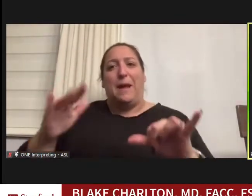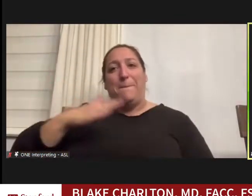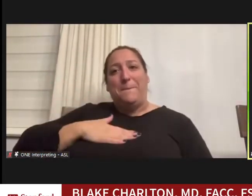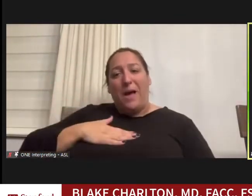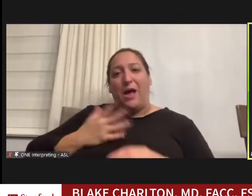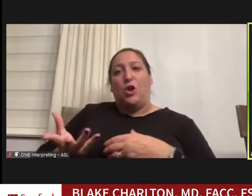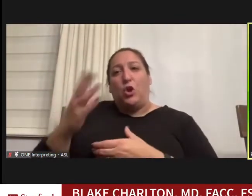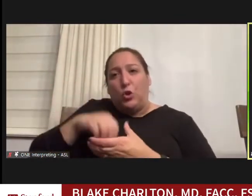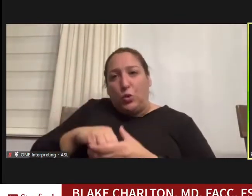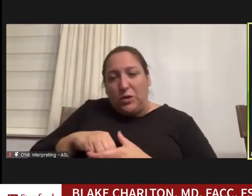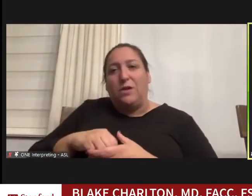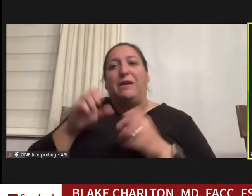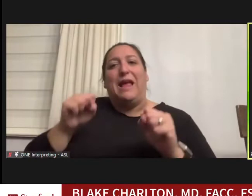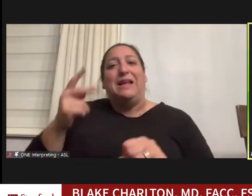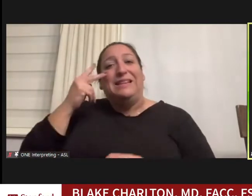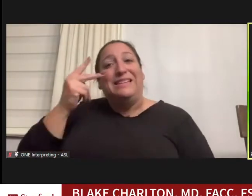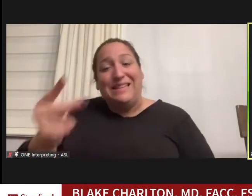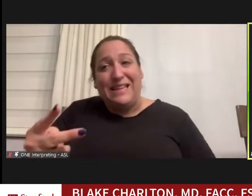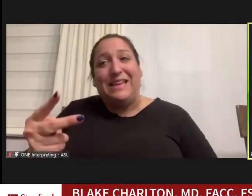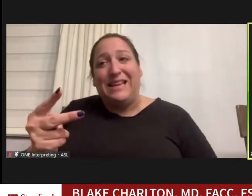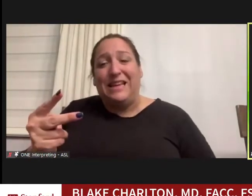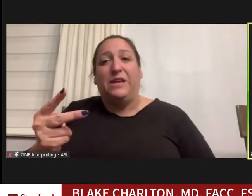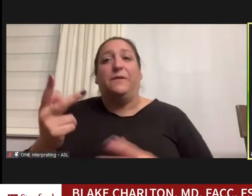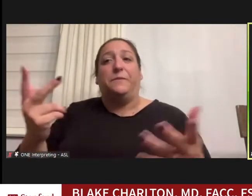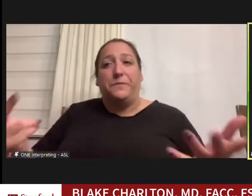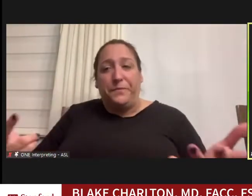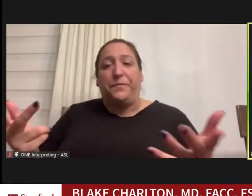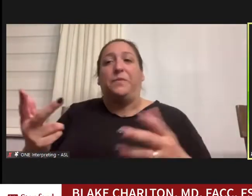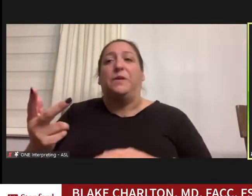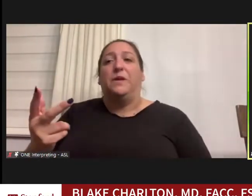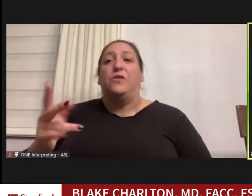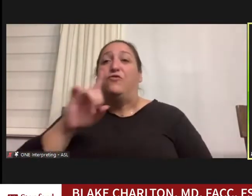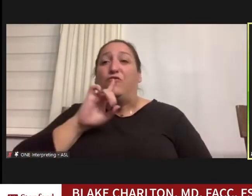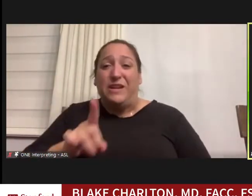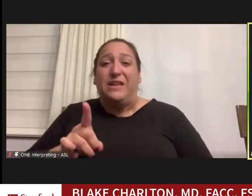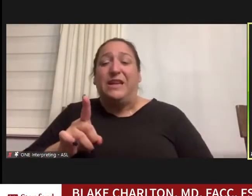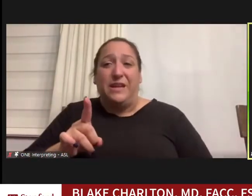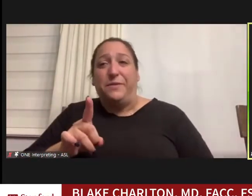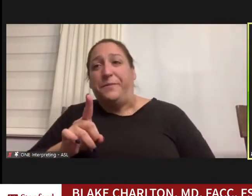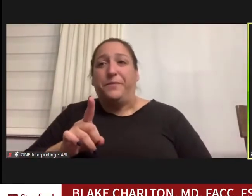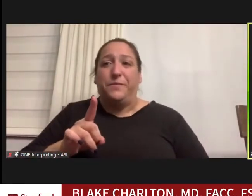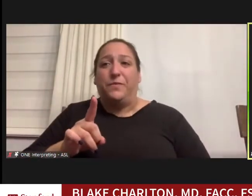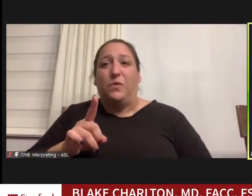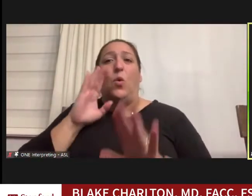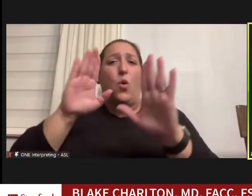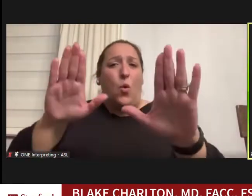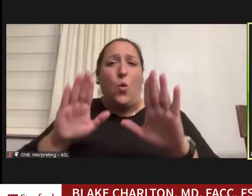and you can see that it's really a wonderful and magical thing and I'm so grateful that I